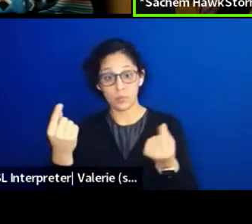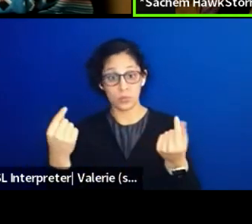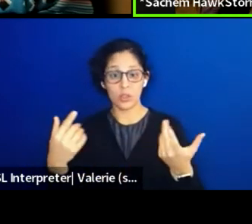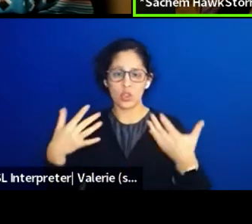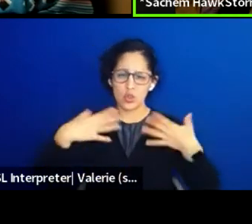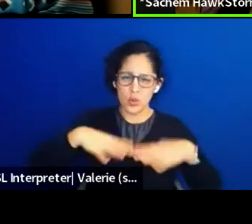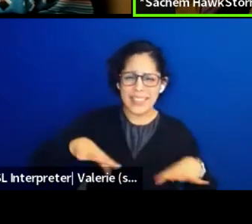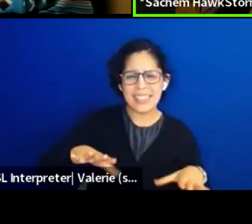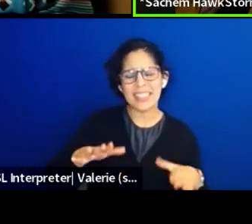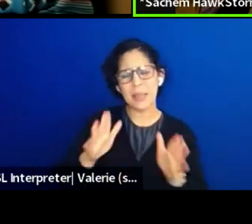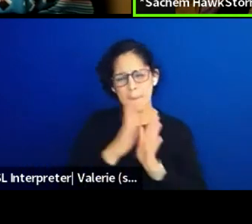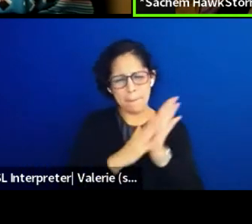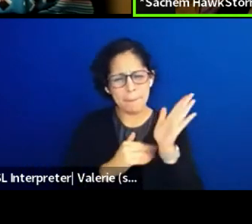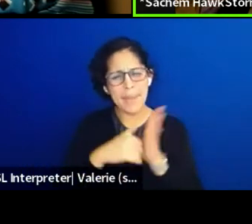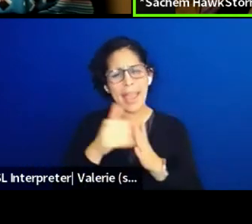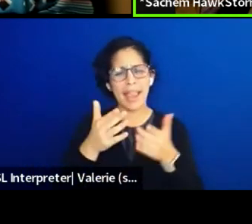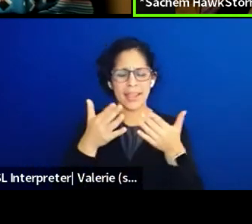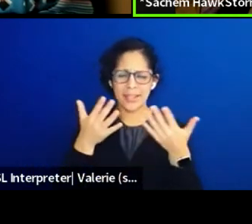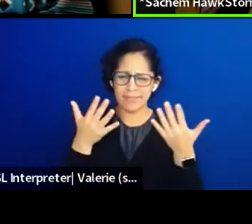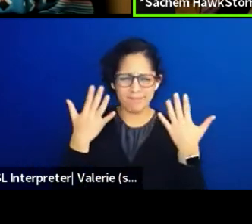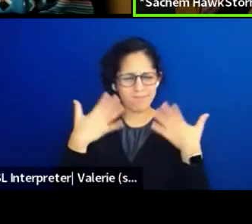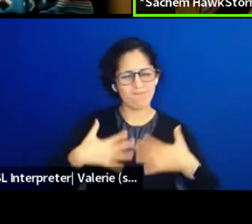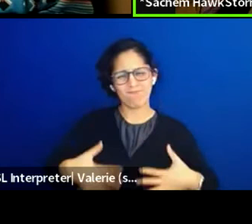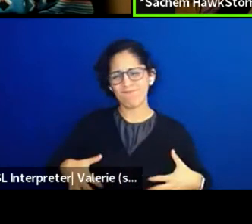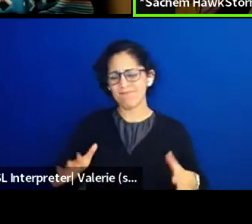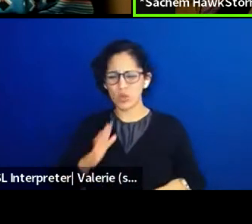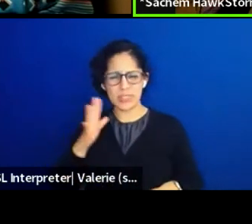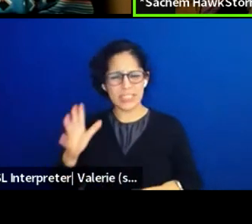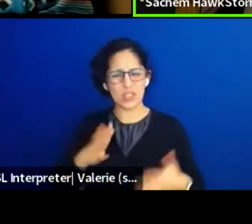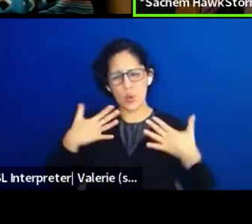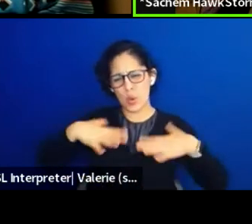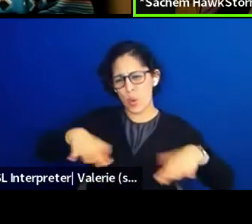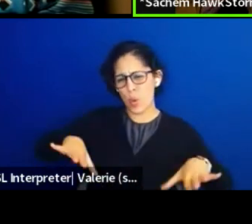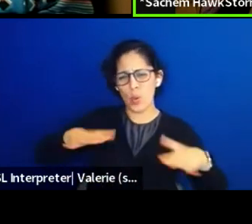and your traditional clothing and you enact this fight,